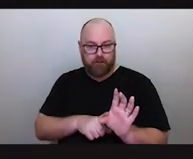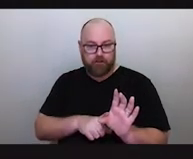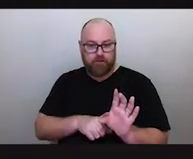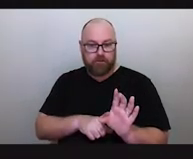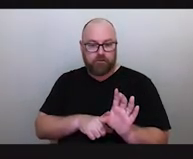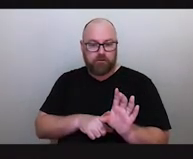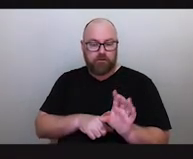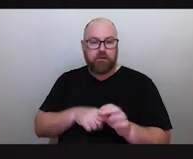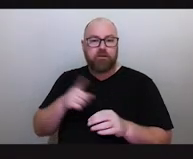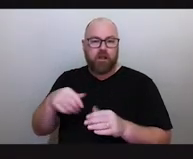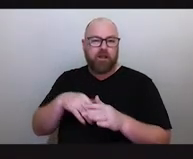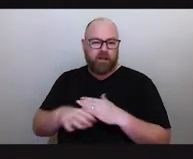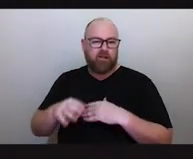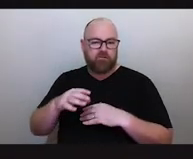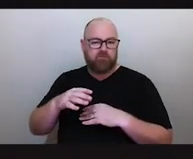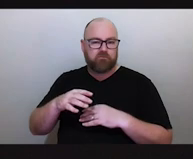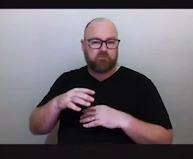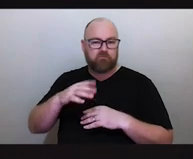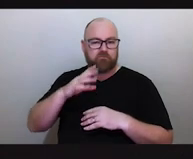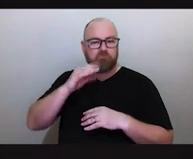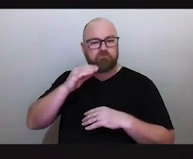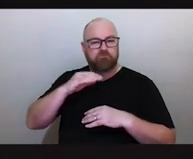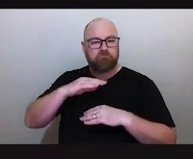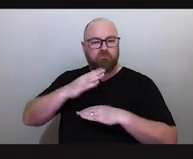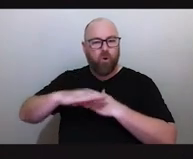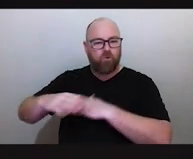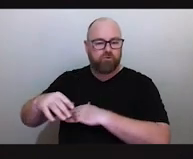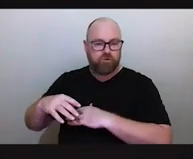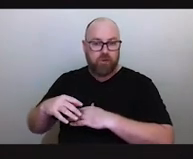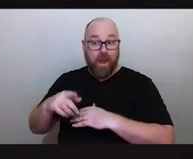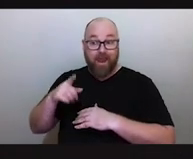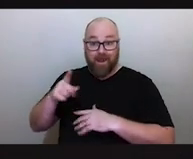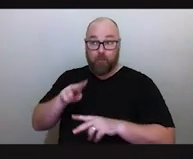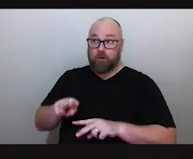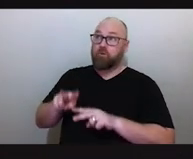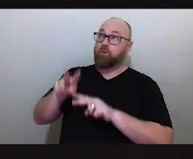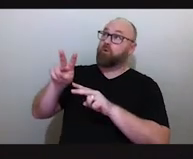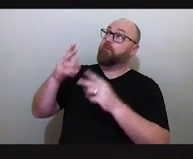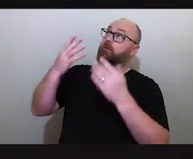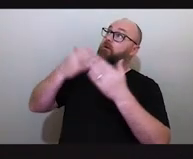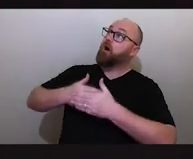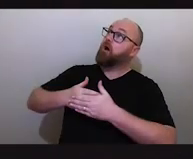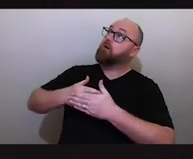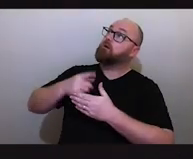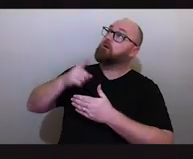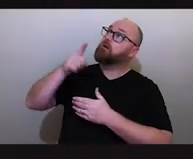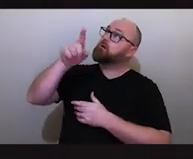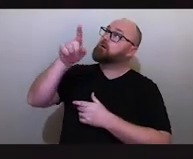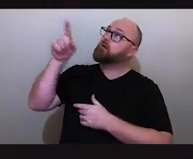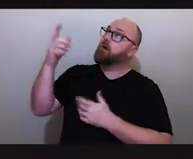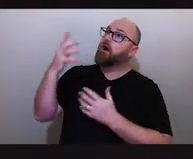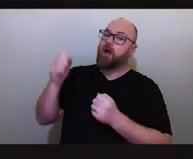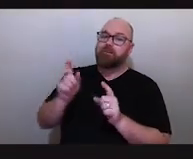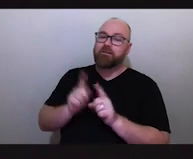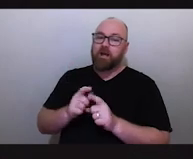and that is how it's perceived in the night sky as well. So I don't really know a lot about the